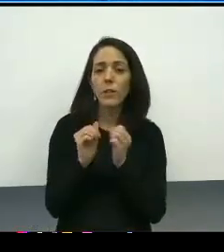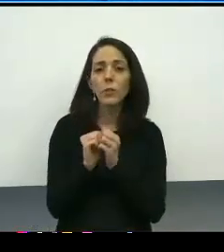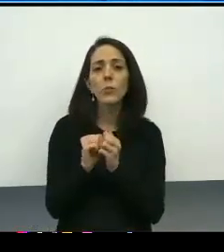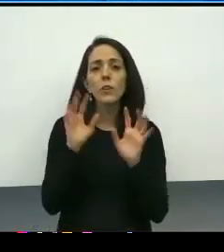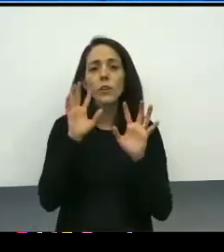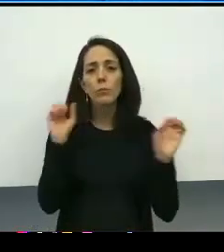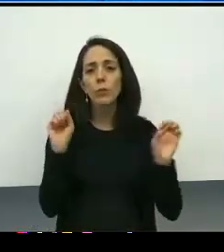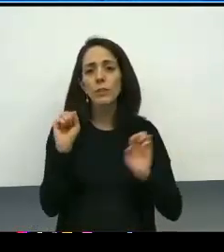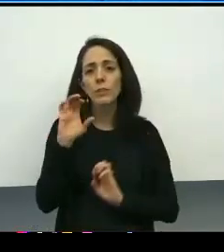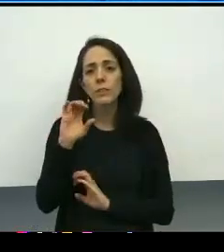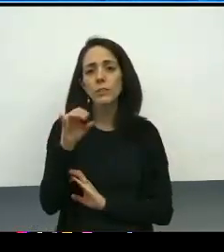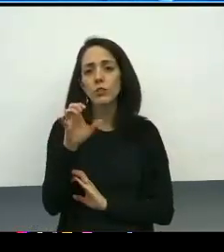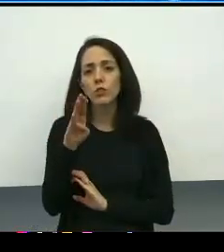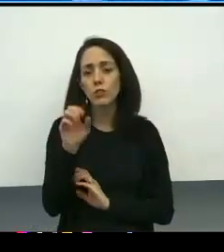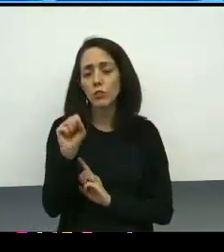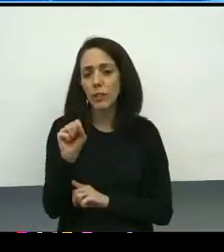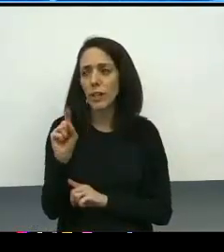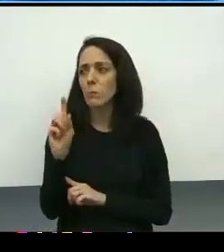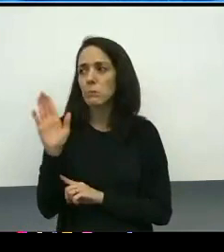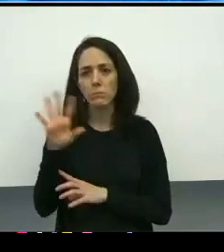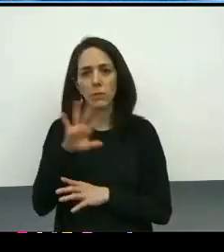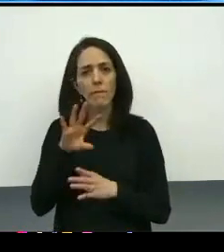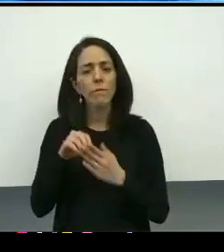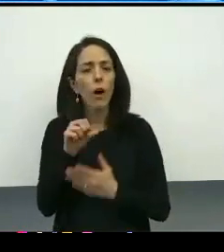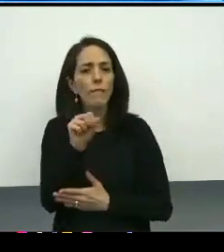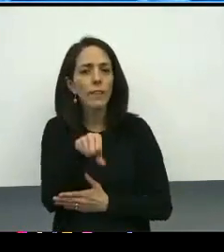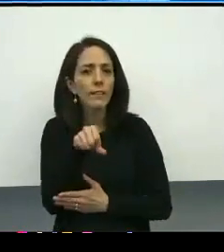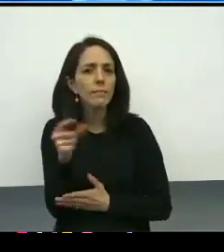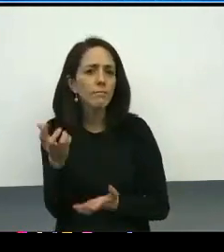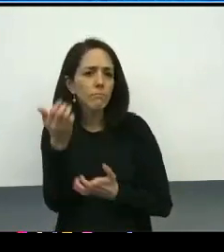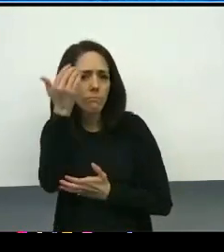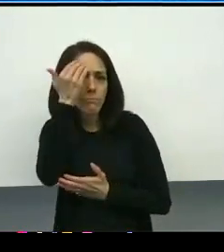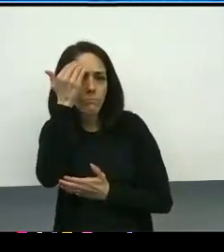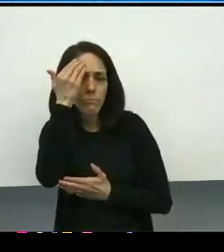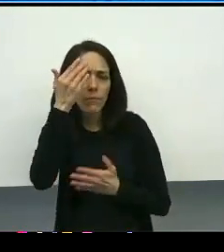and is very close to this work, and wants to know from every single step